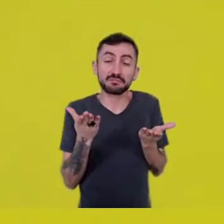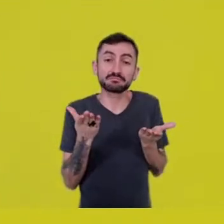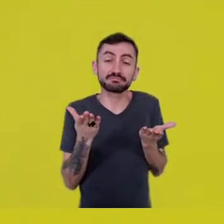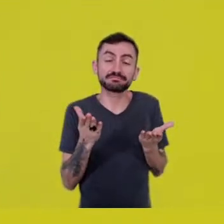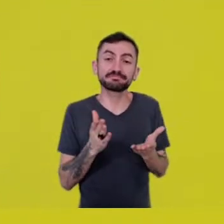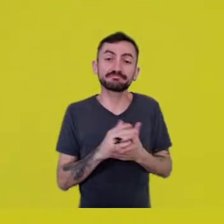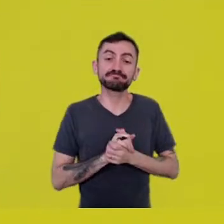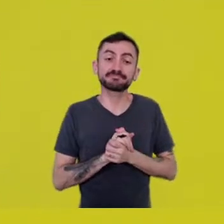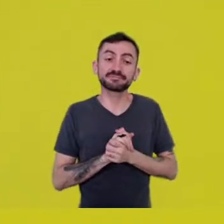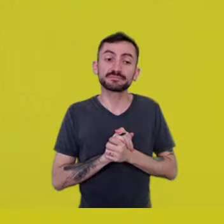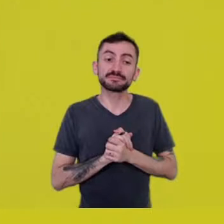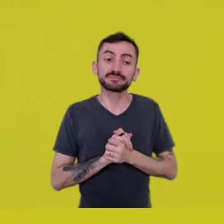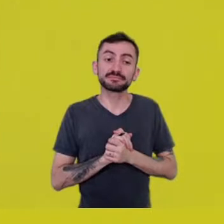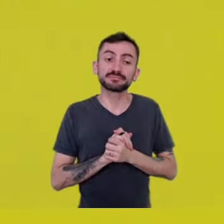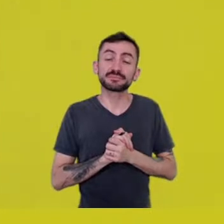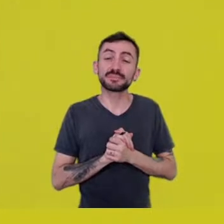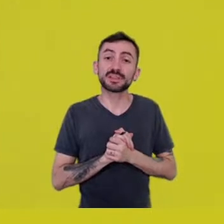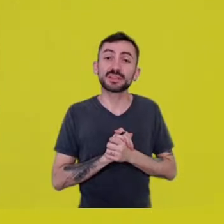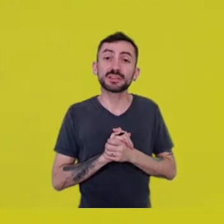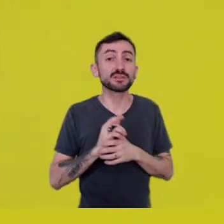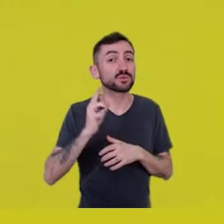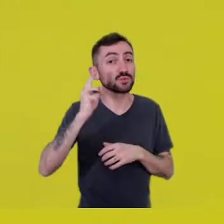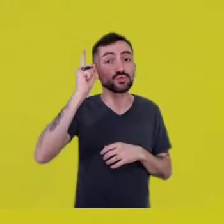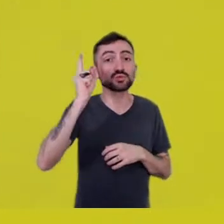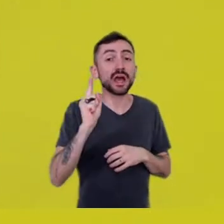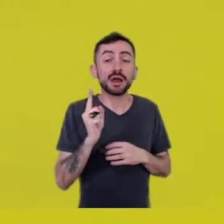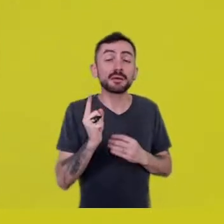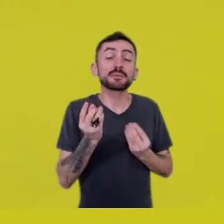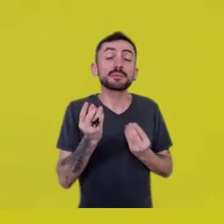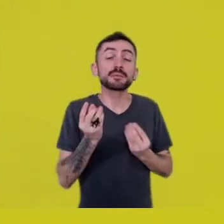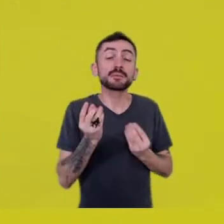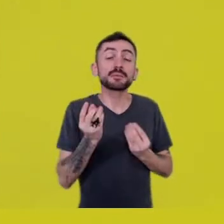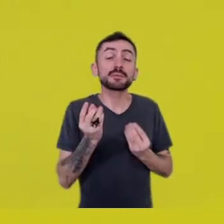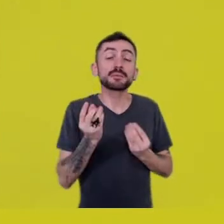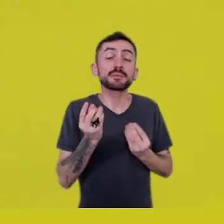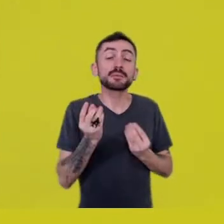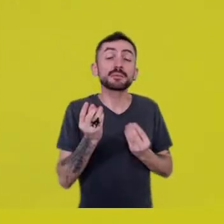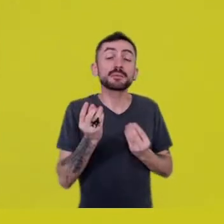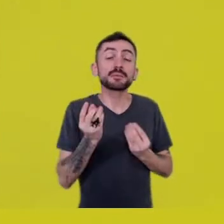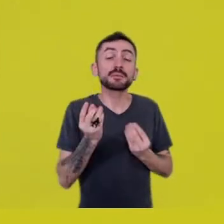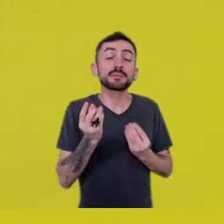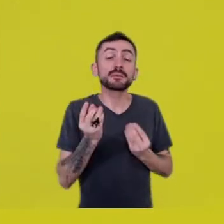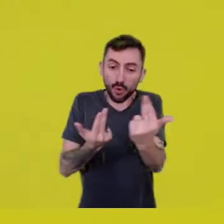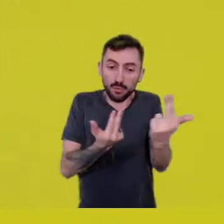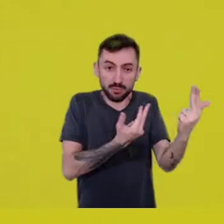in relation to common life which we share as citizens, as people,